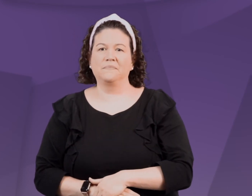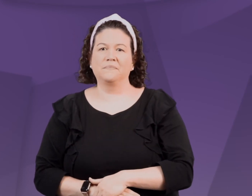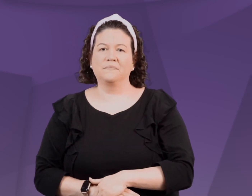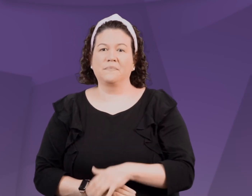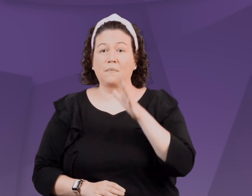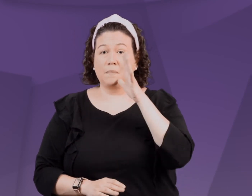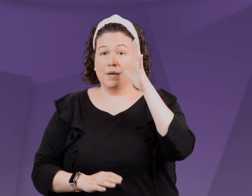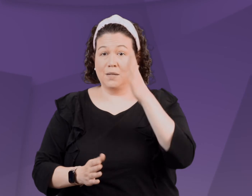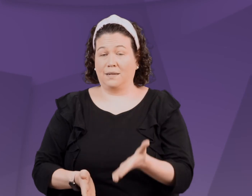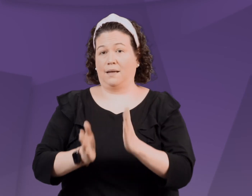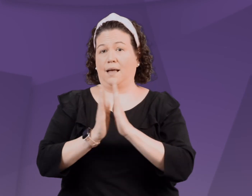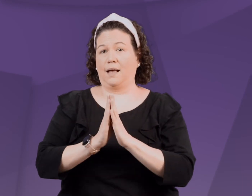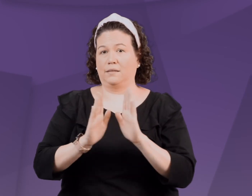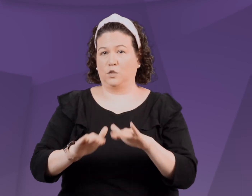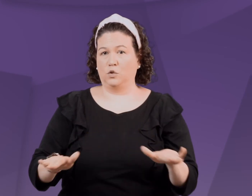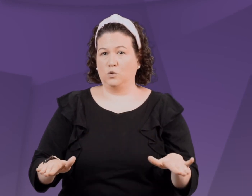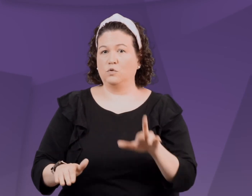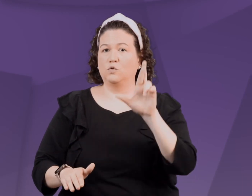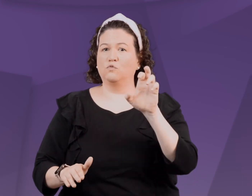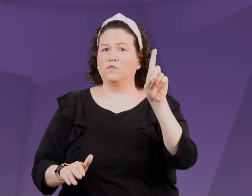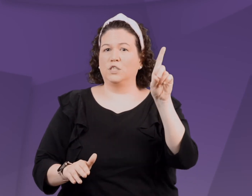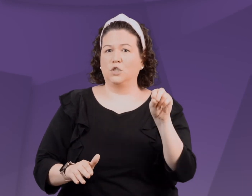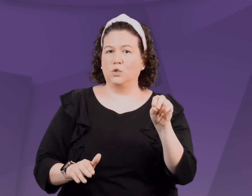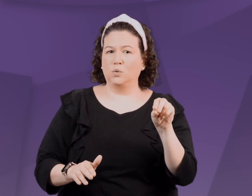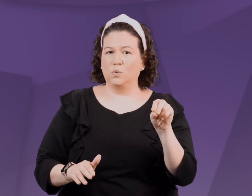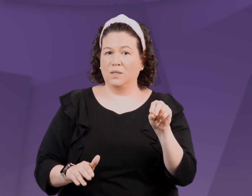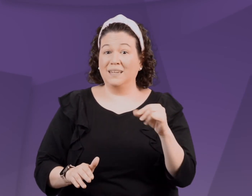after using the bathroom or brushing their teeth before going to bed.